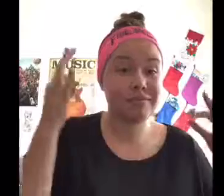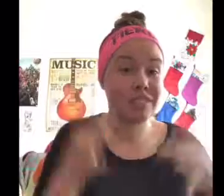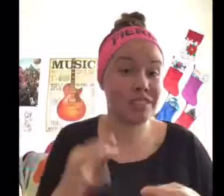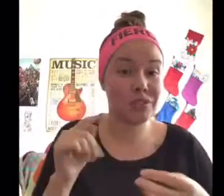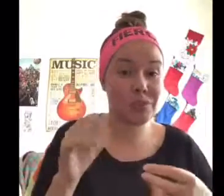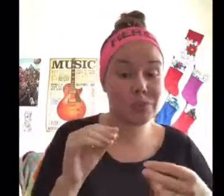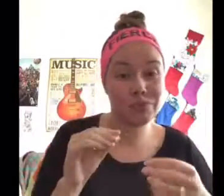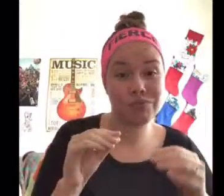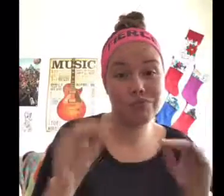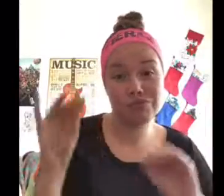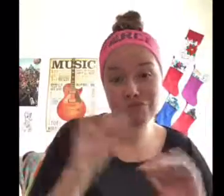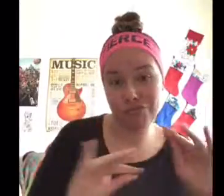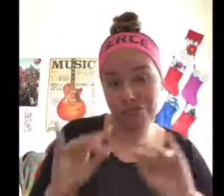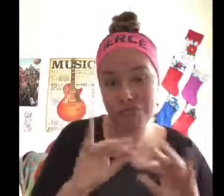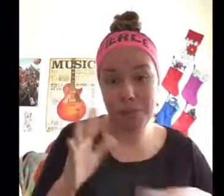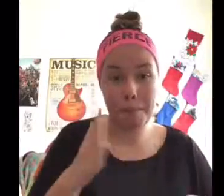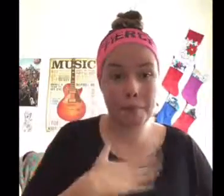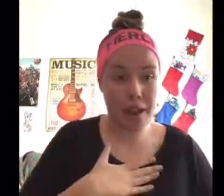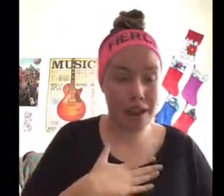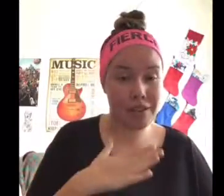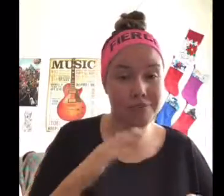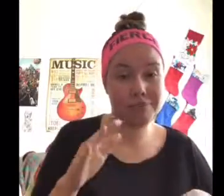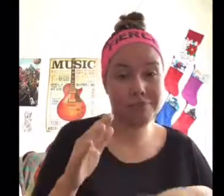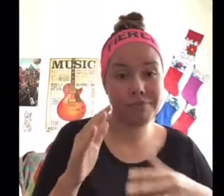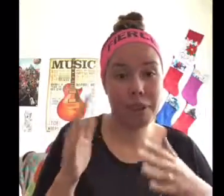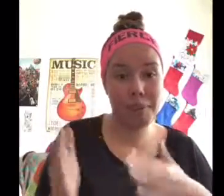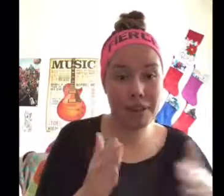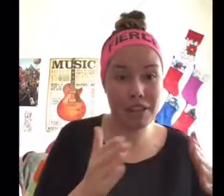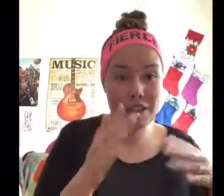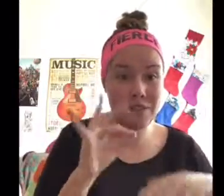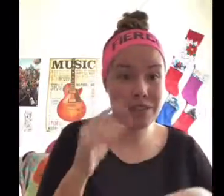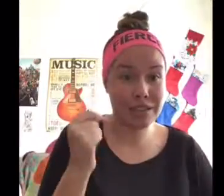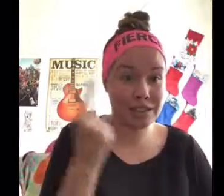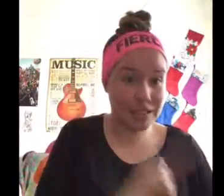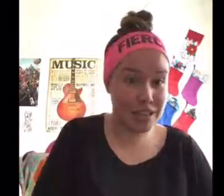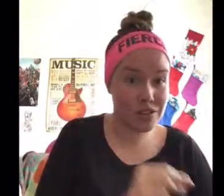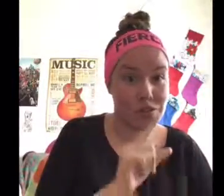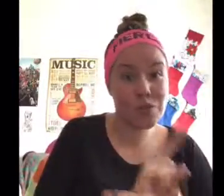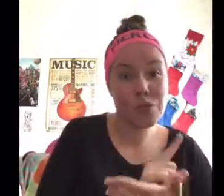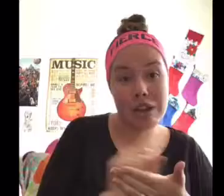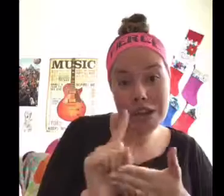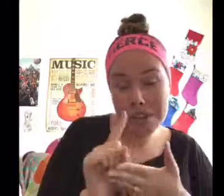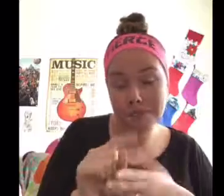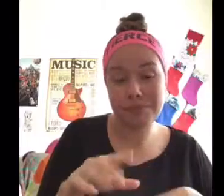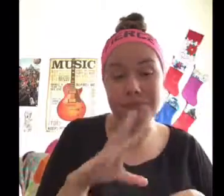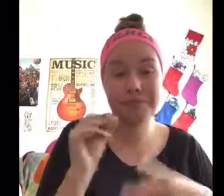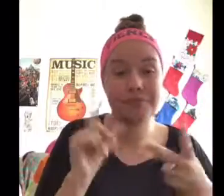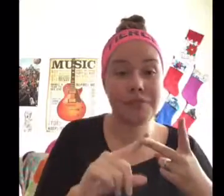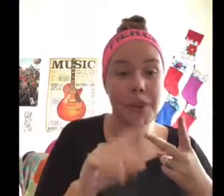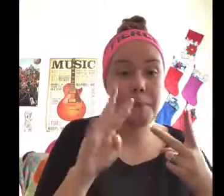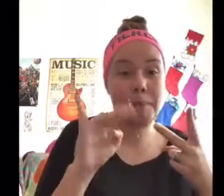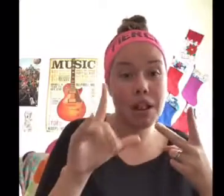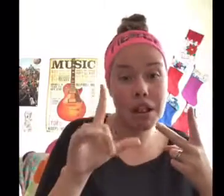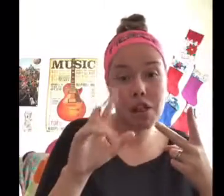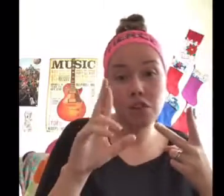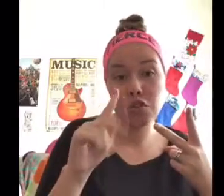so, I decided to creative chart with my planner of the day/weekly and bill tracker..